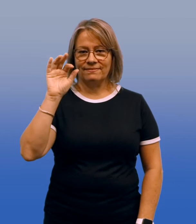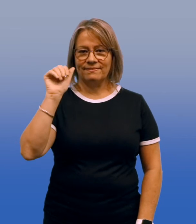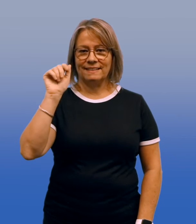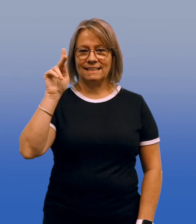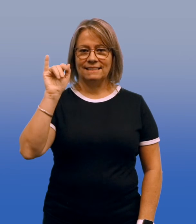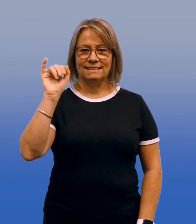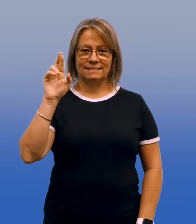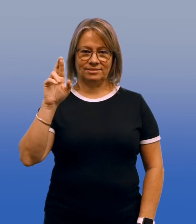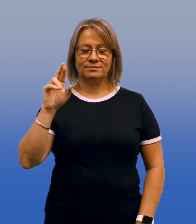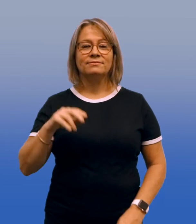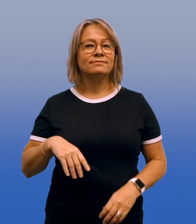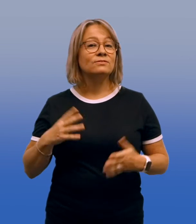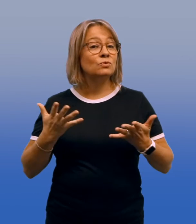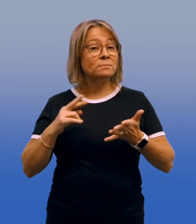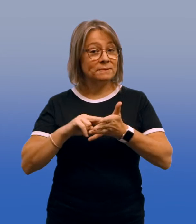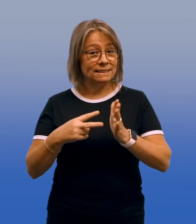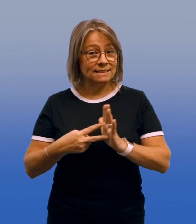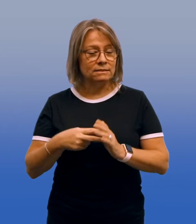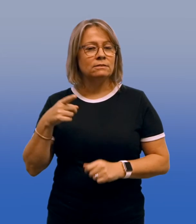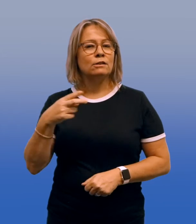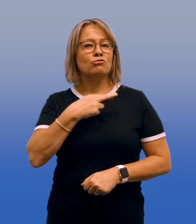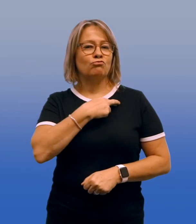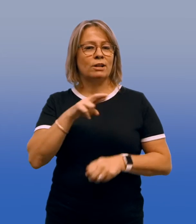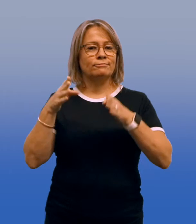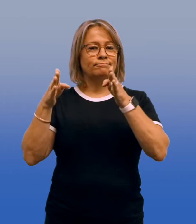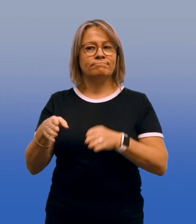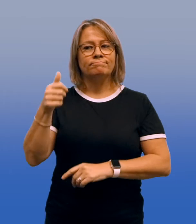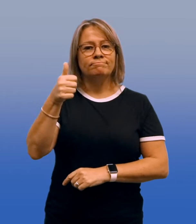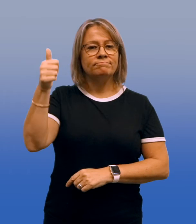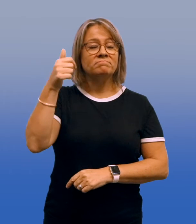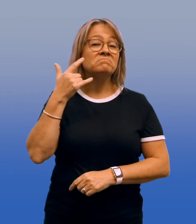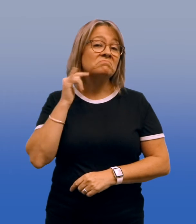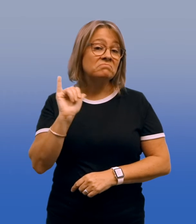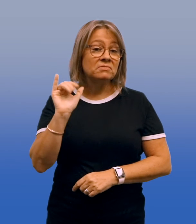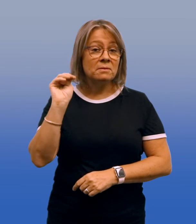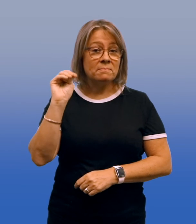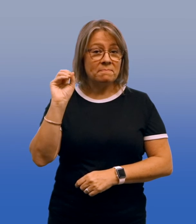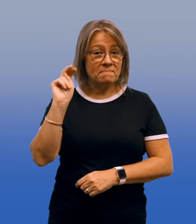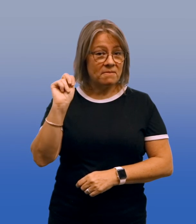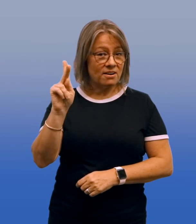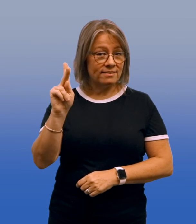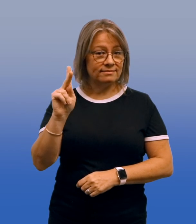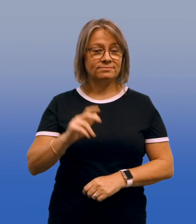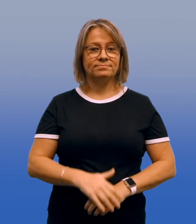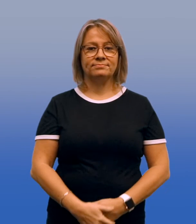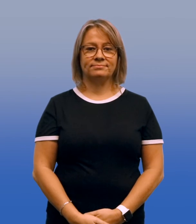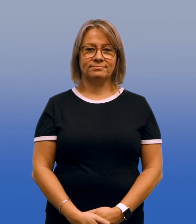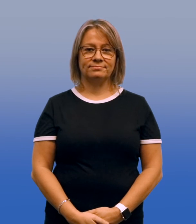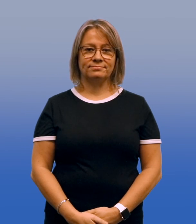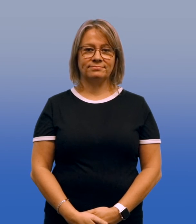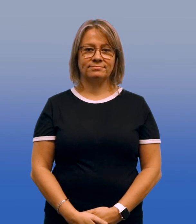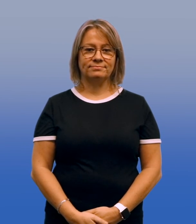Fakir means a religious person similar to a monk.